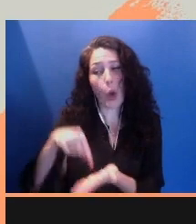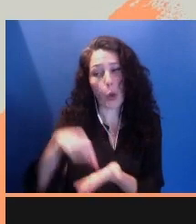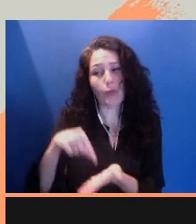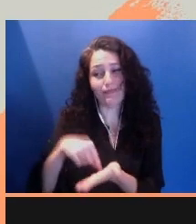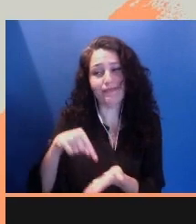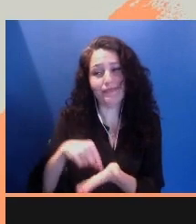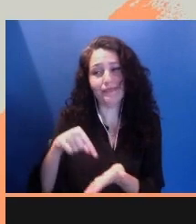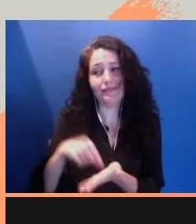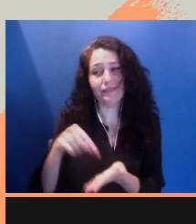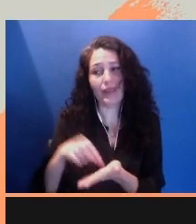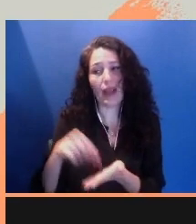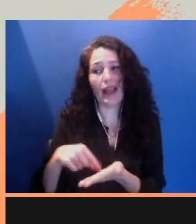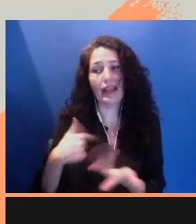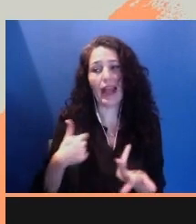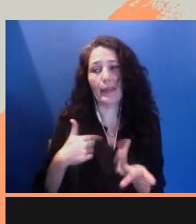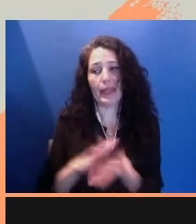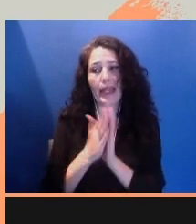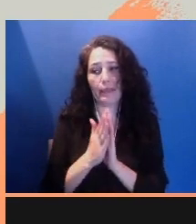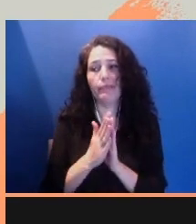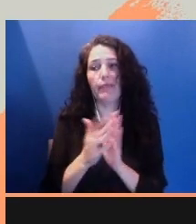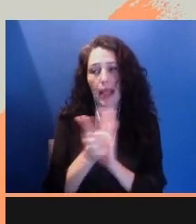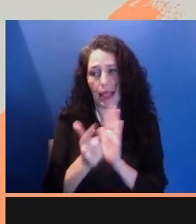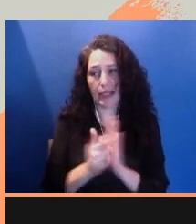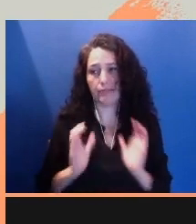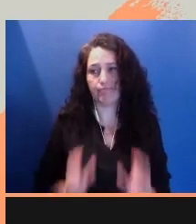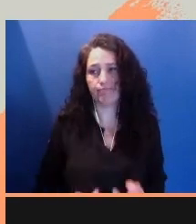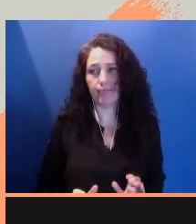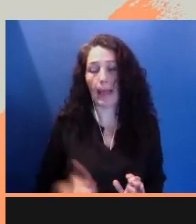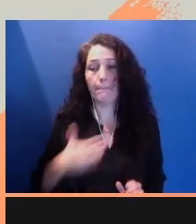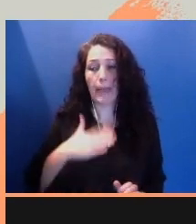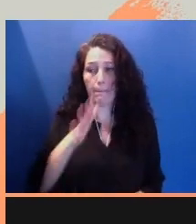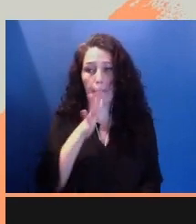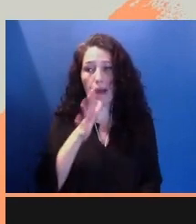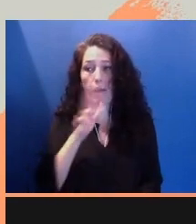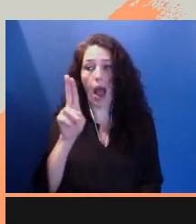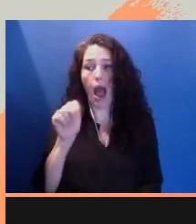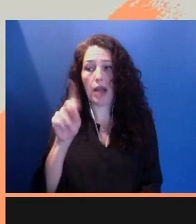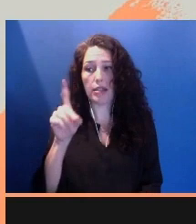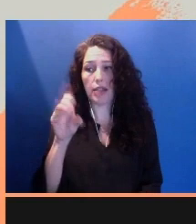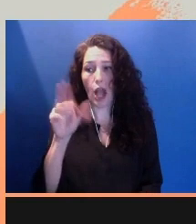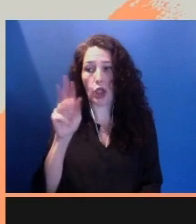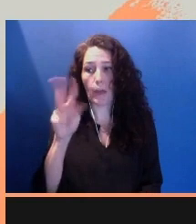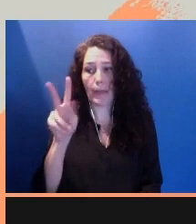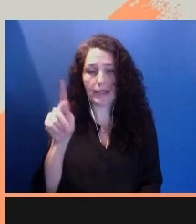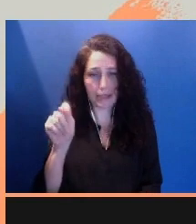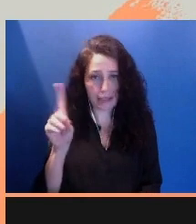And an undocumented immigrant mother such as mine, she had to consider what would happen